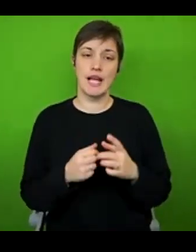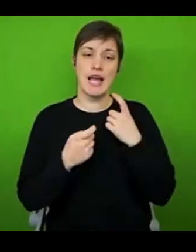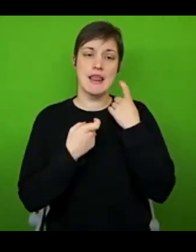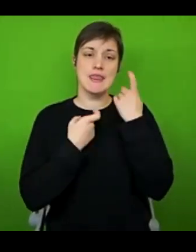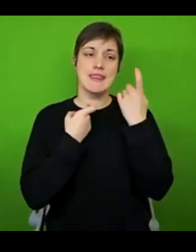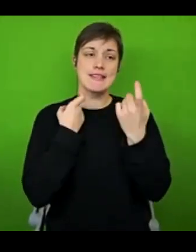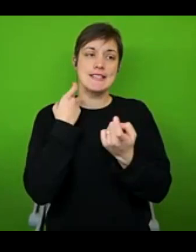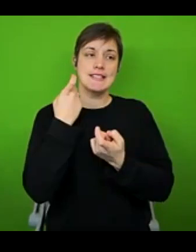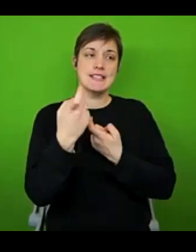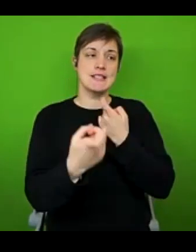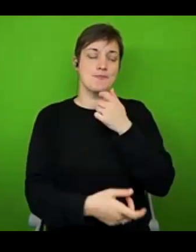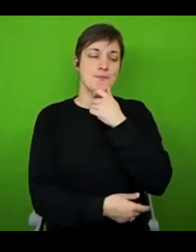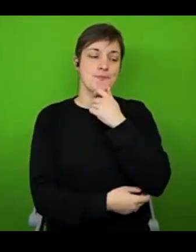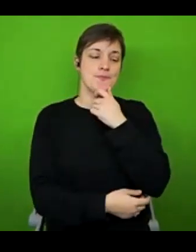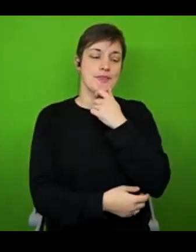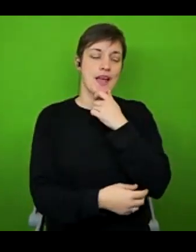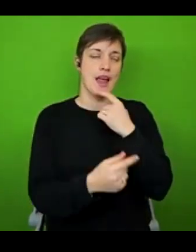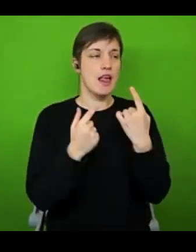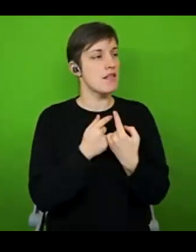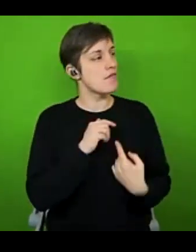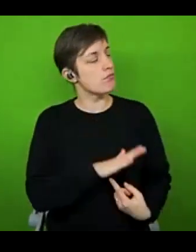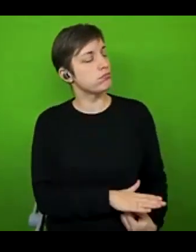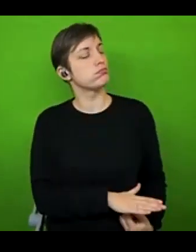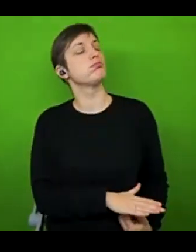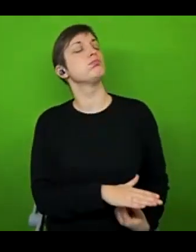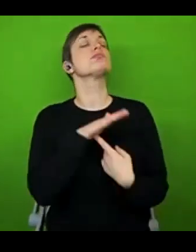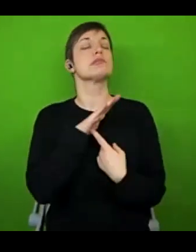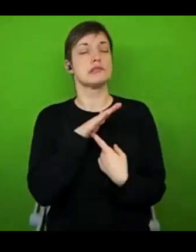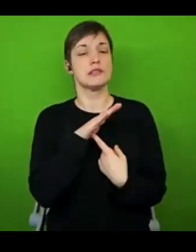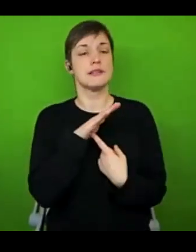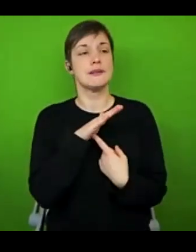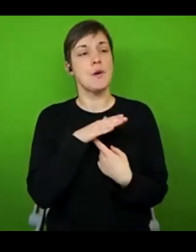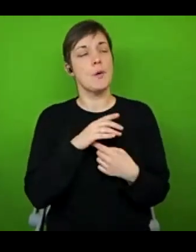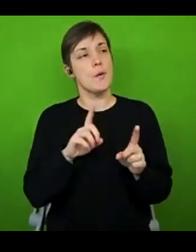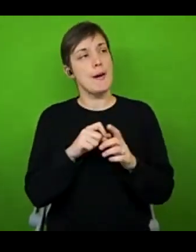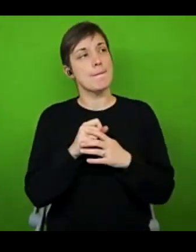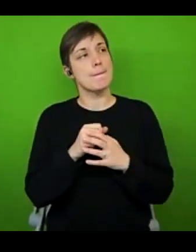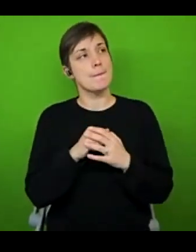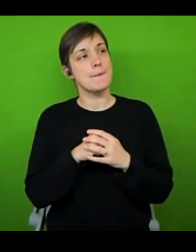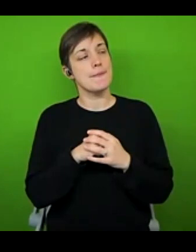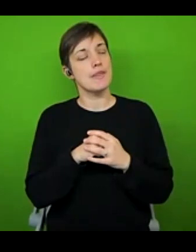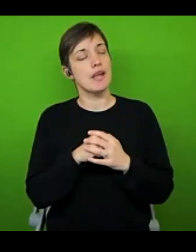is most profound, and sometimes it can be helpful to share this, is that less visible disabilities, it's not